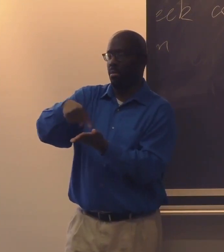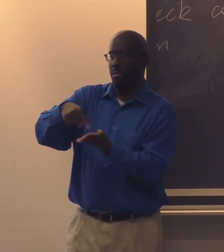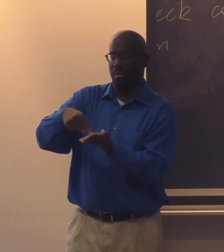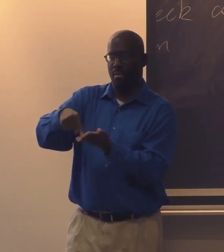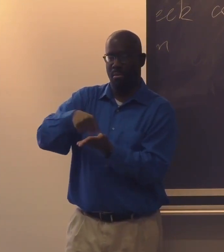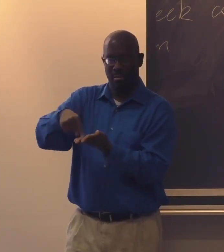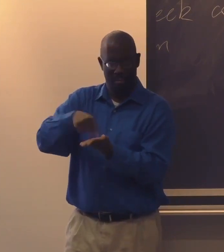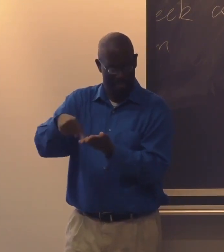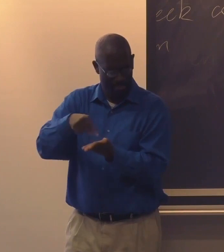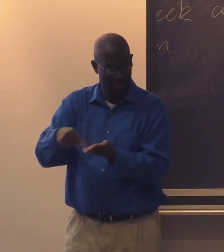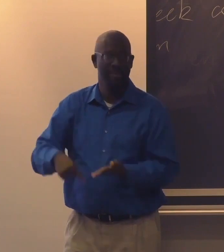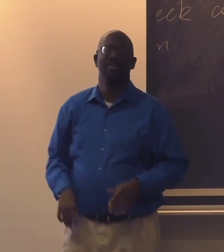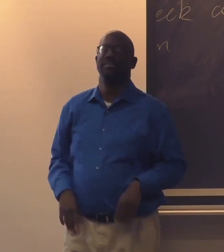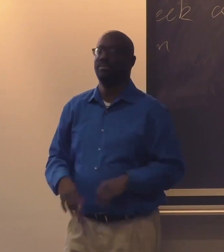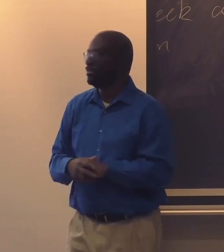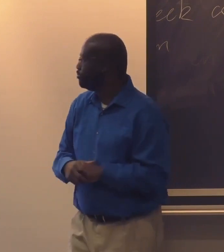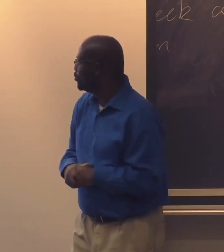BSL is like this. Black Sign Language is like this.